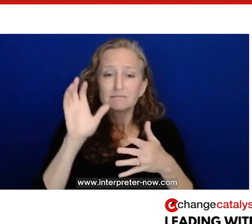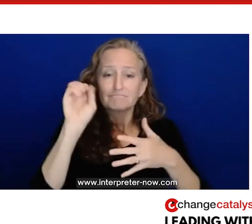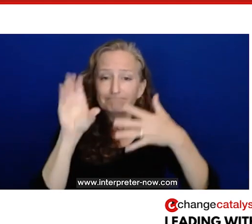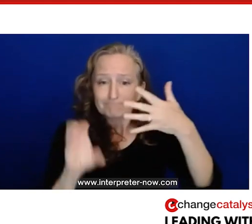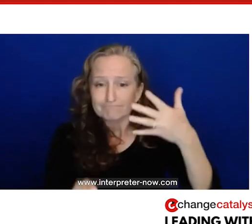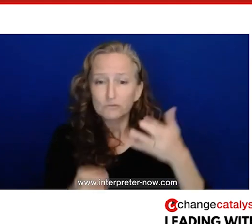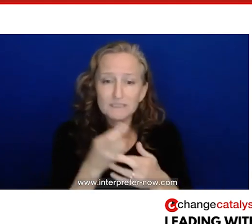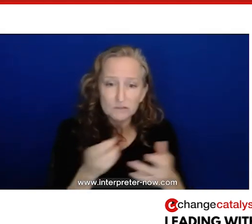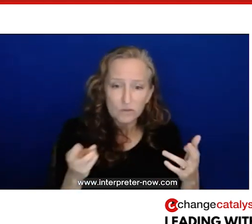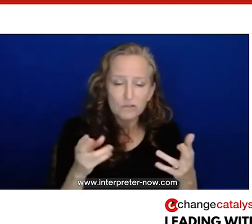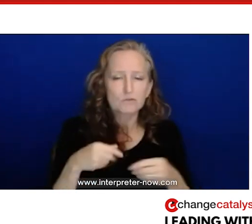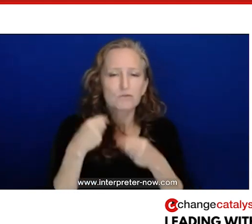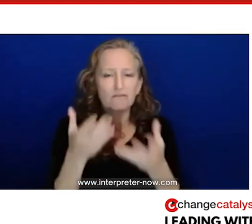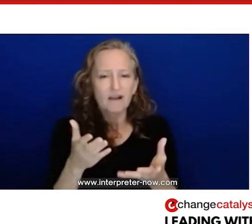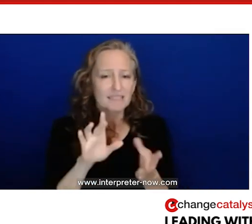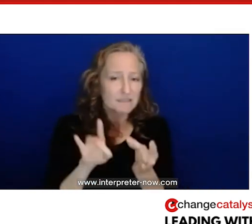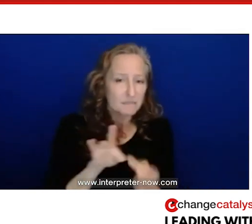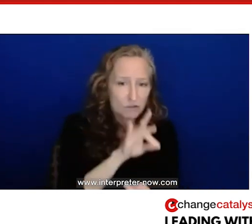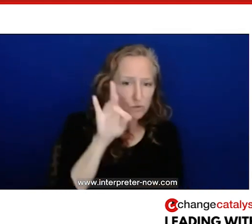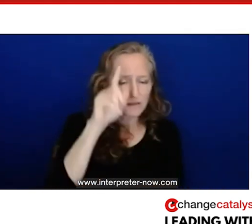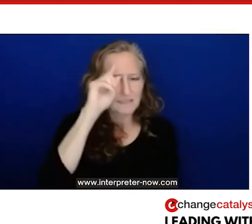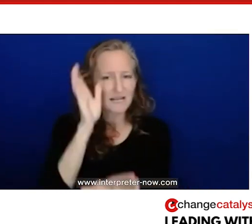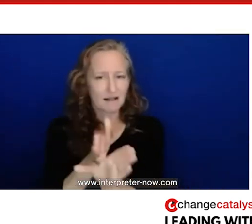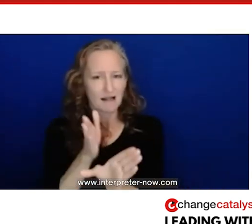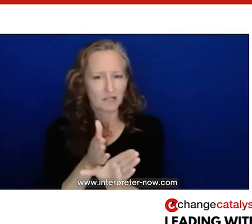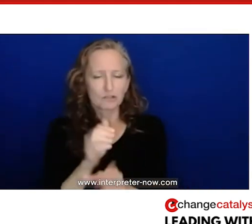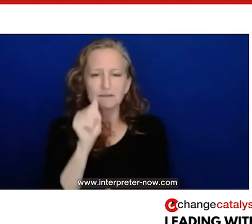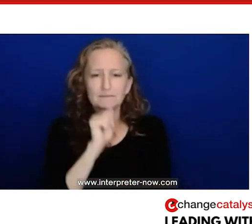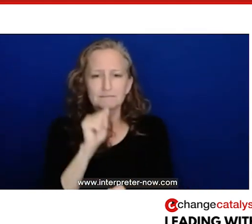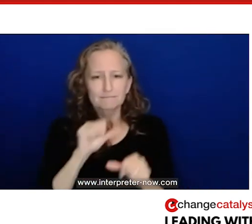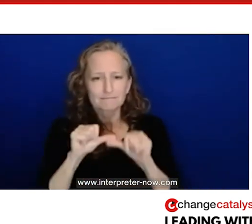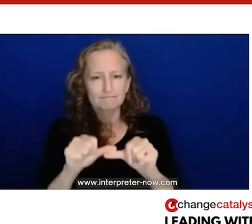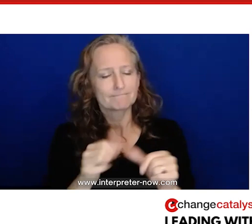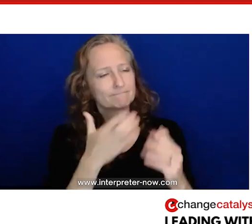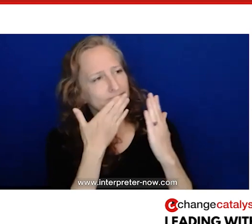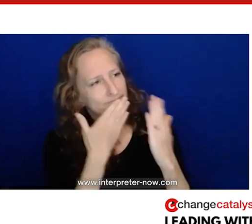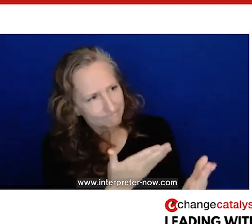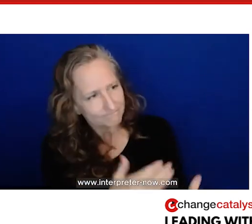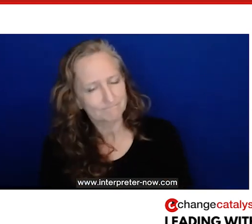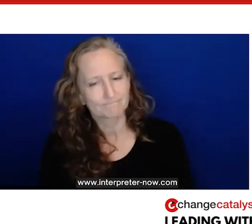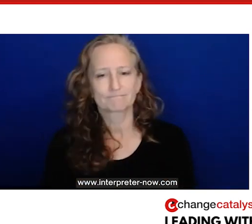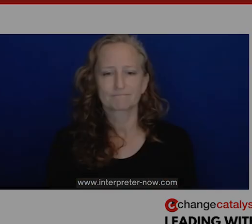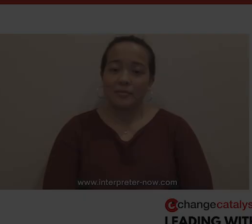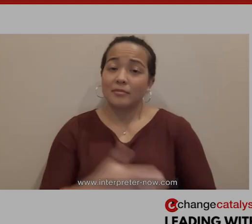I've briefly shared provide you with some spiritual and psychological sustenance. Thank you.